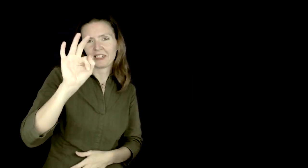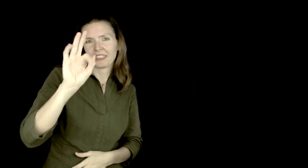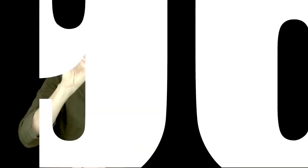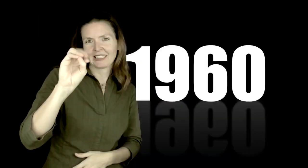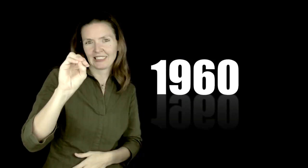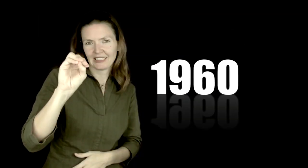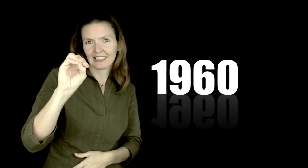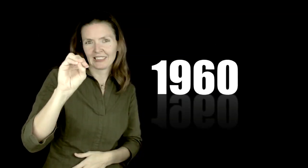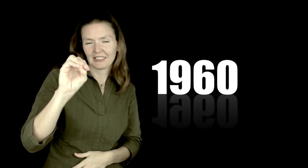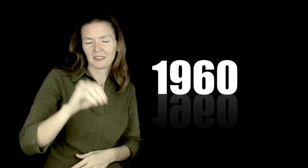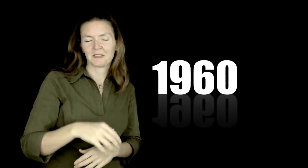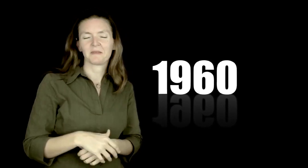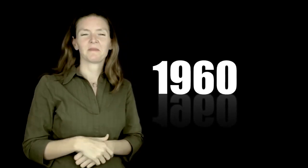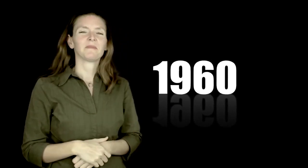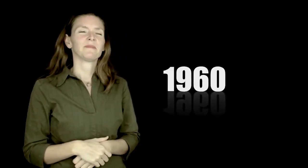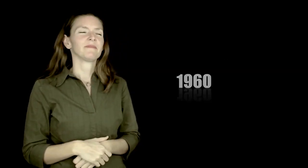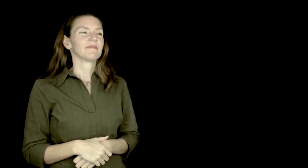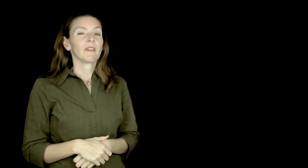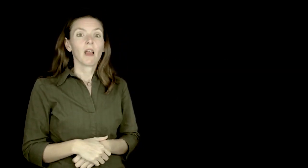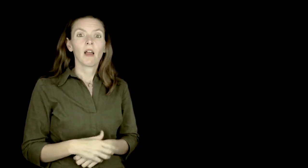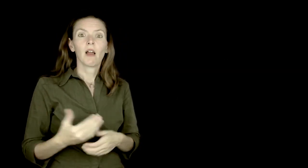[Text: 1960 in large font with animation]